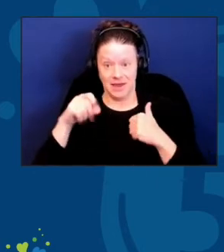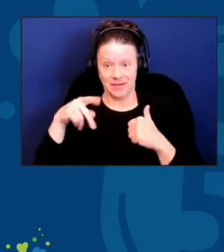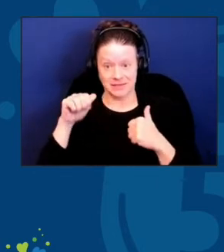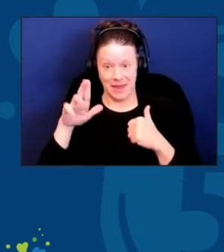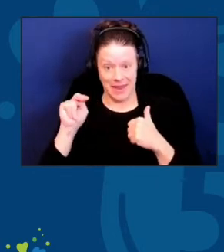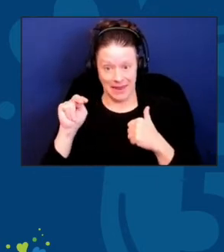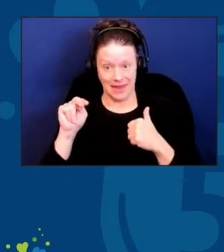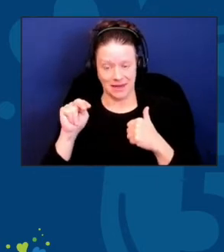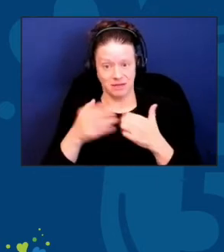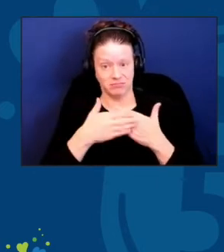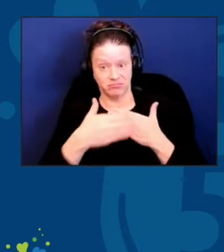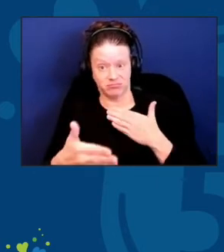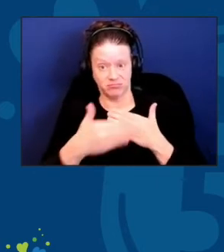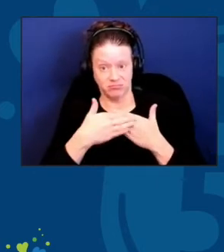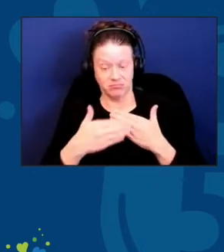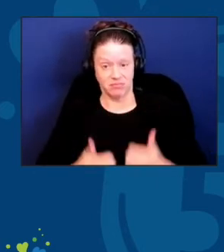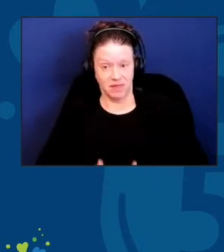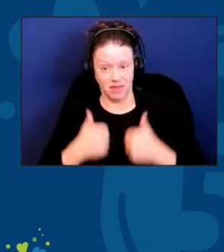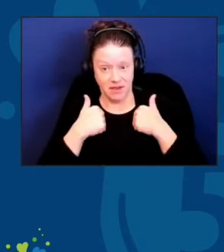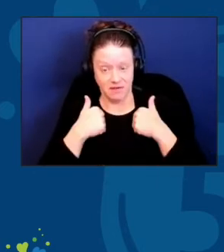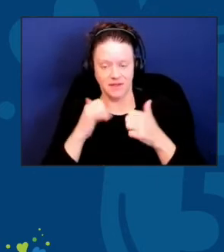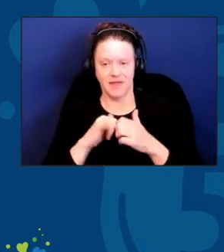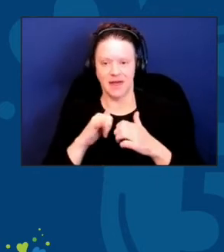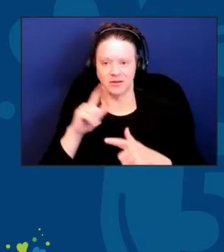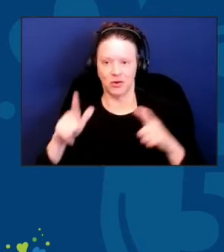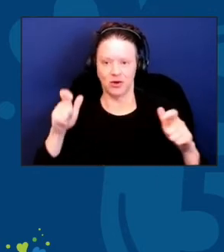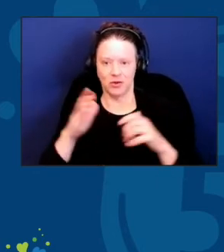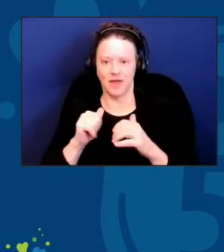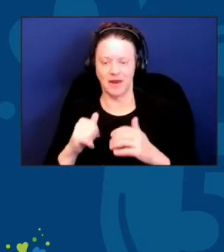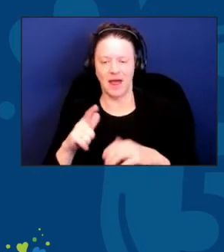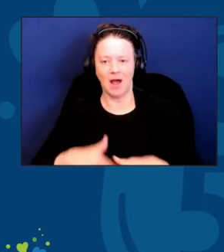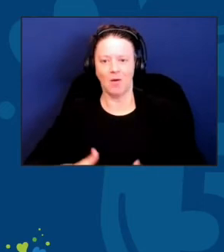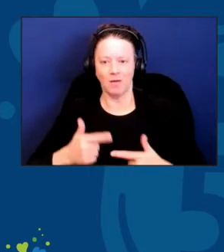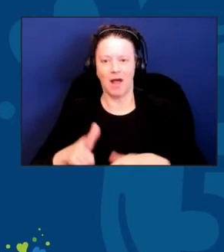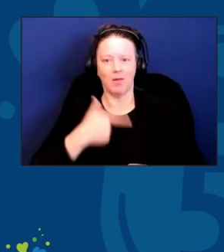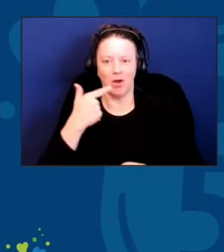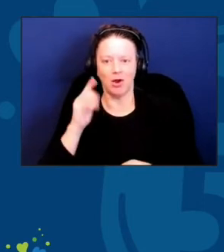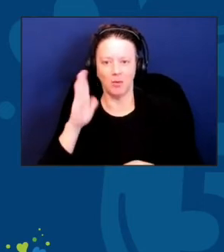We will need to focus on those factors